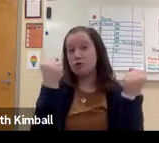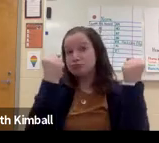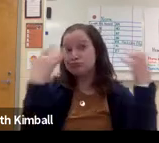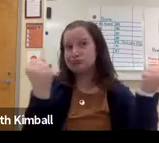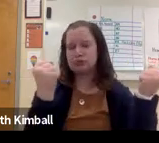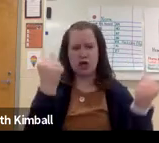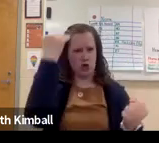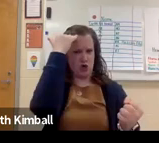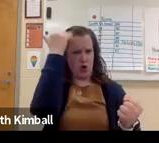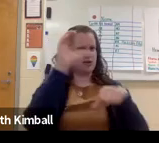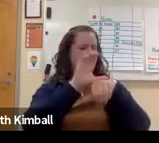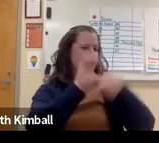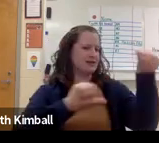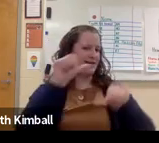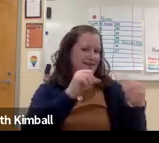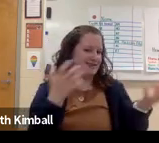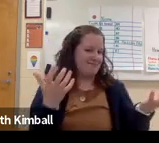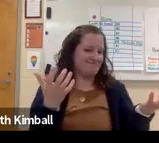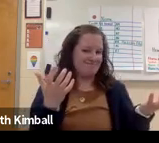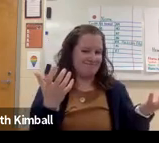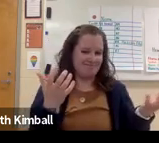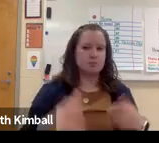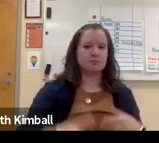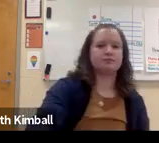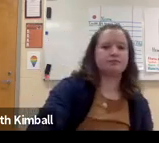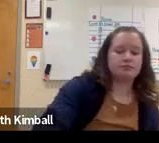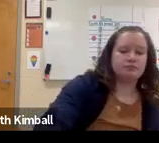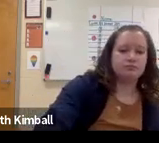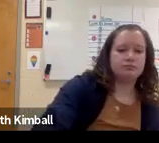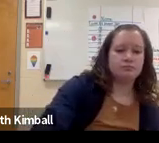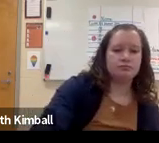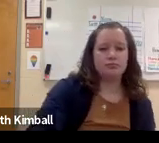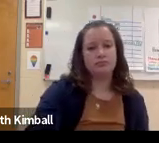Because it's not as commonly used and not as many people are as familiar.